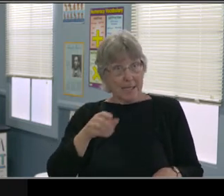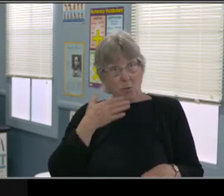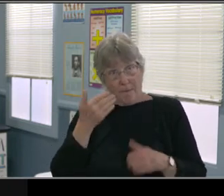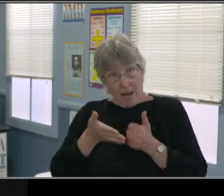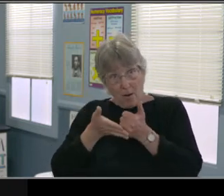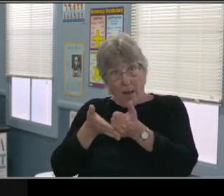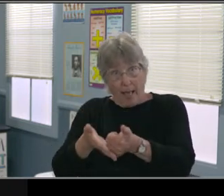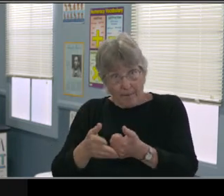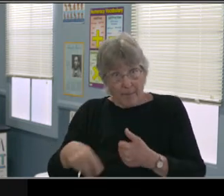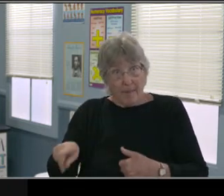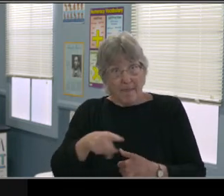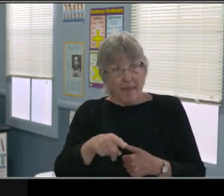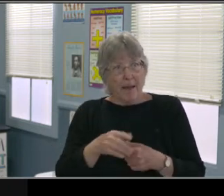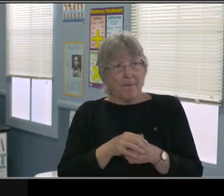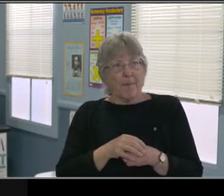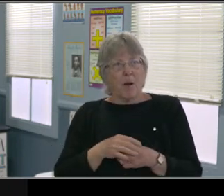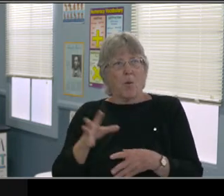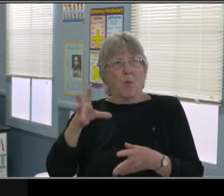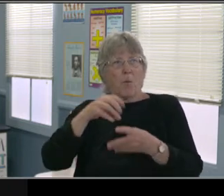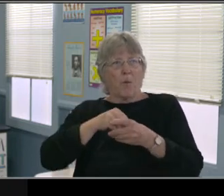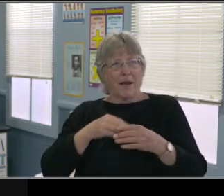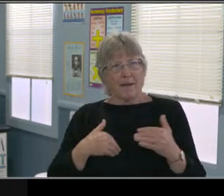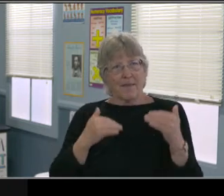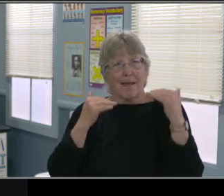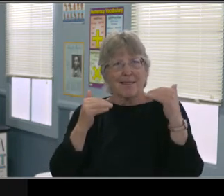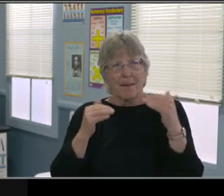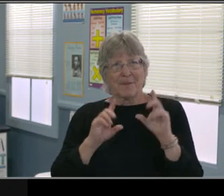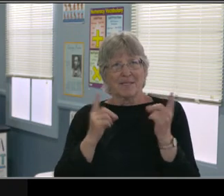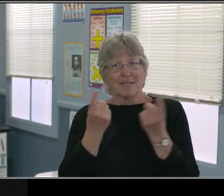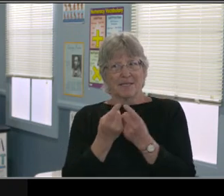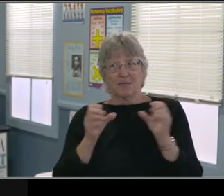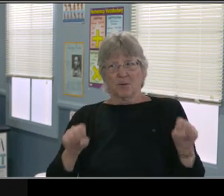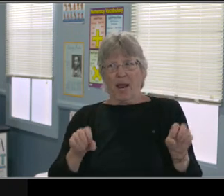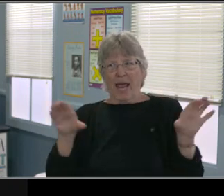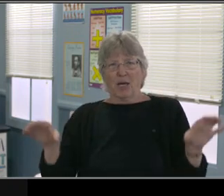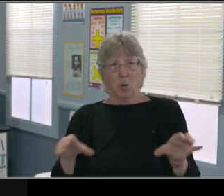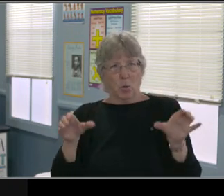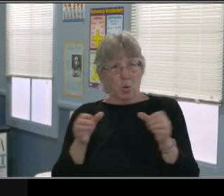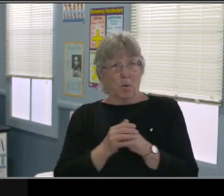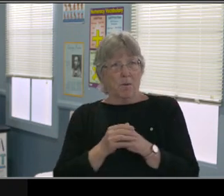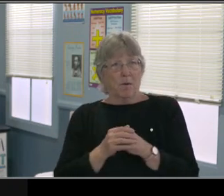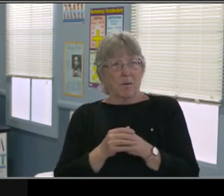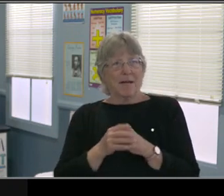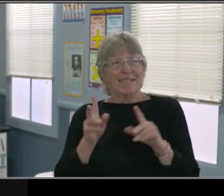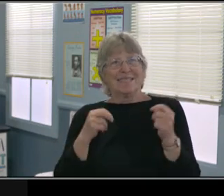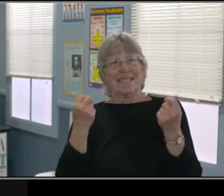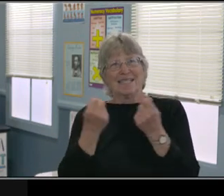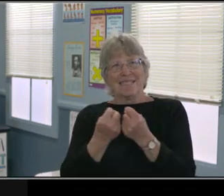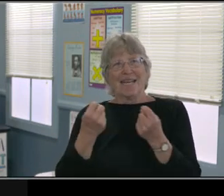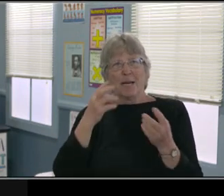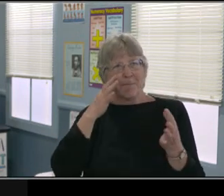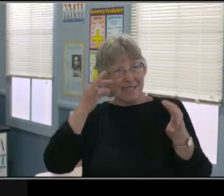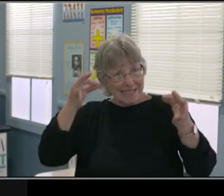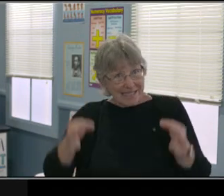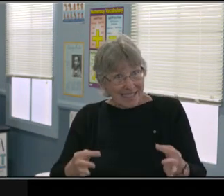here are the accommodations that my kiddo needs in person. What does that look like when he's, or she is online?"